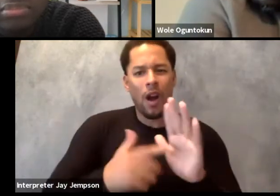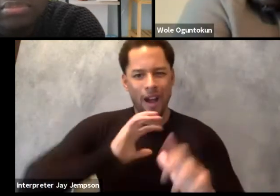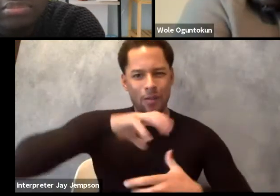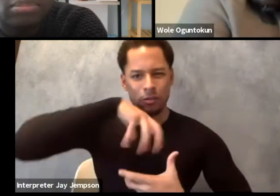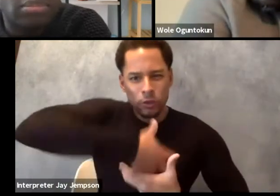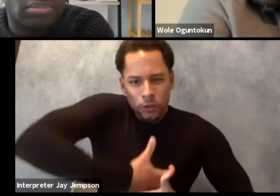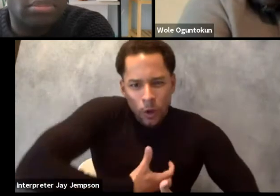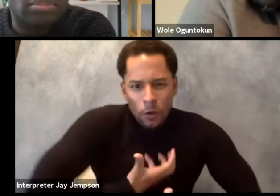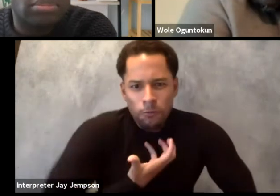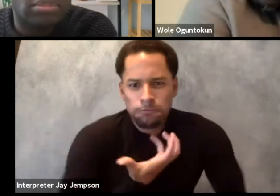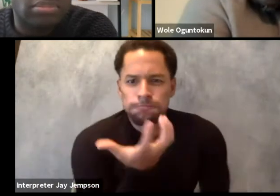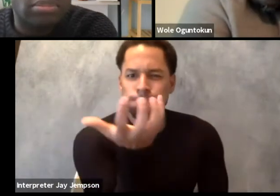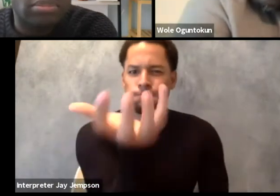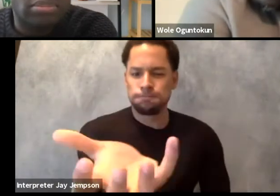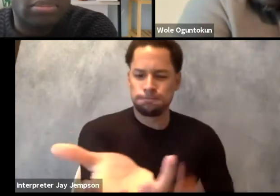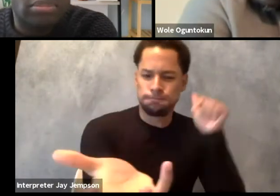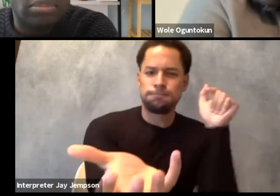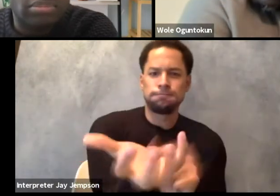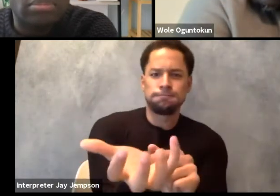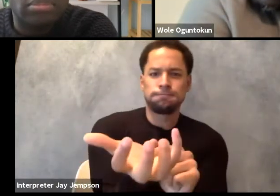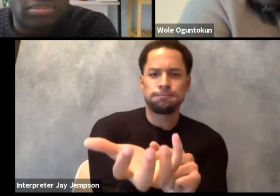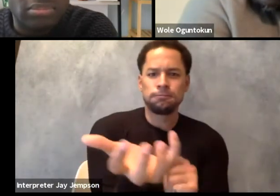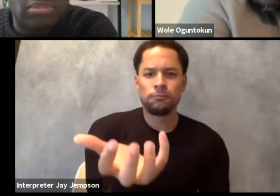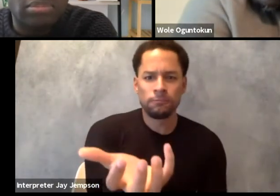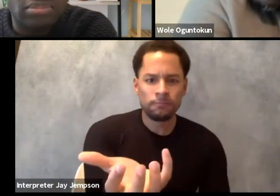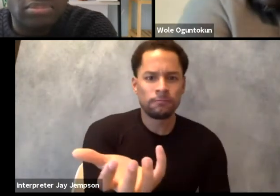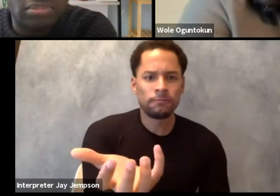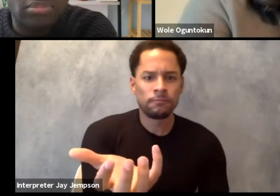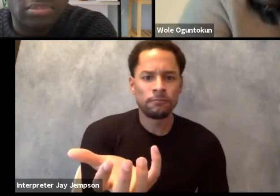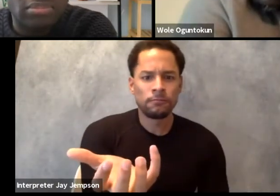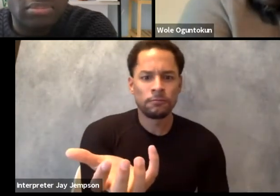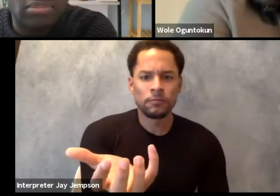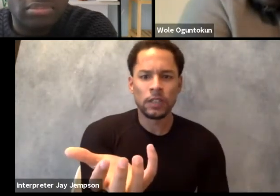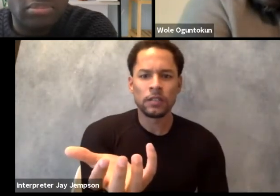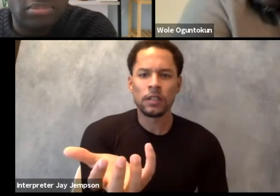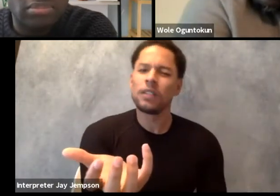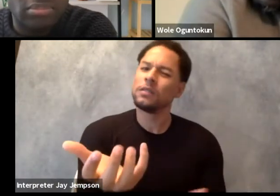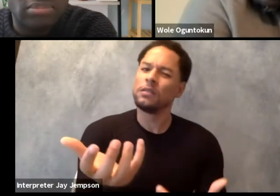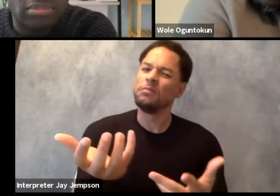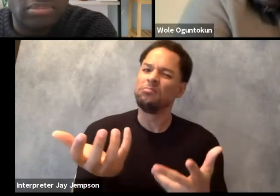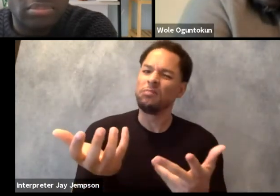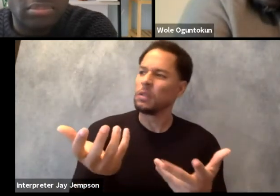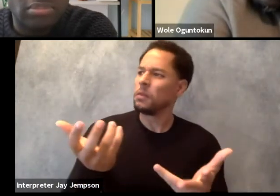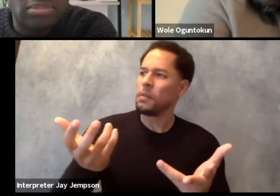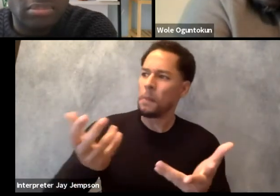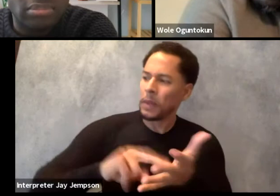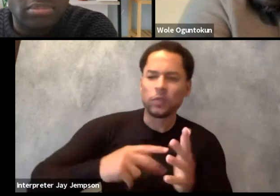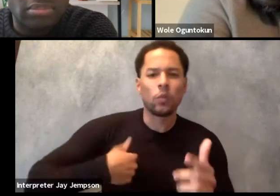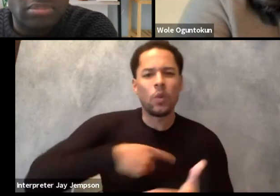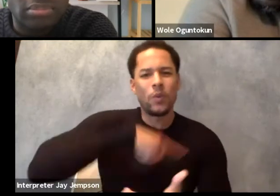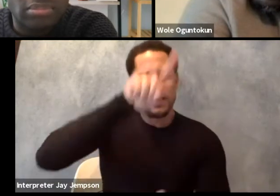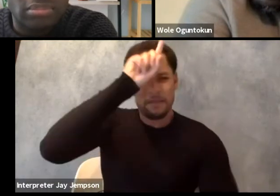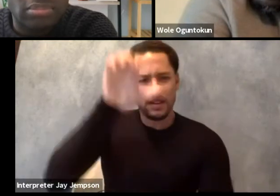(crackling drowns the speaker) for me it's not just about the aesthetics of the show